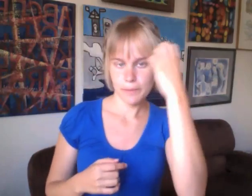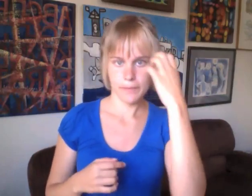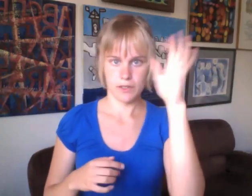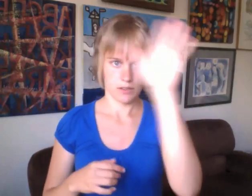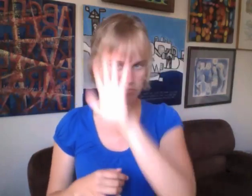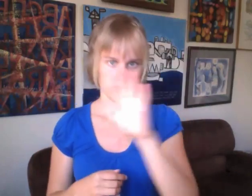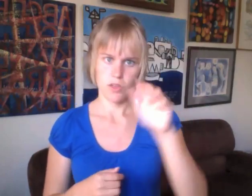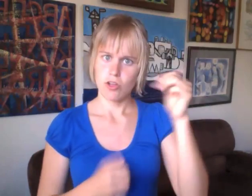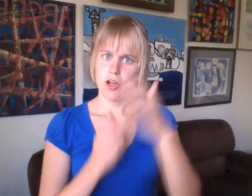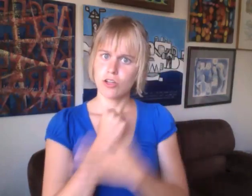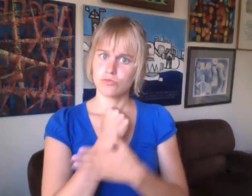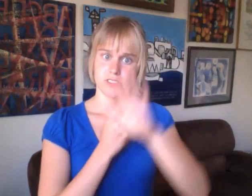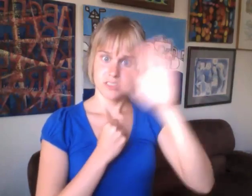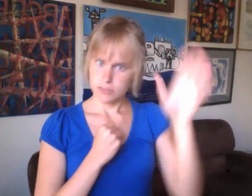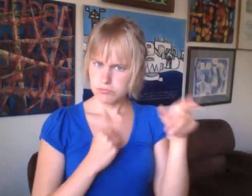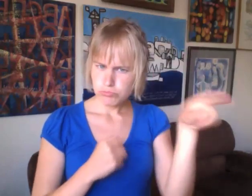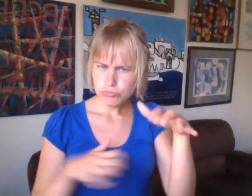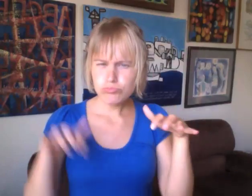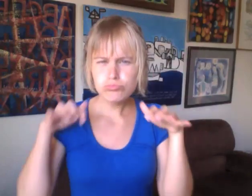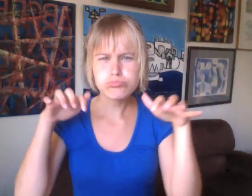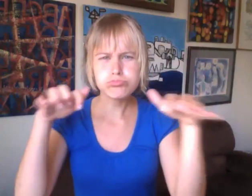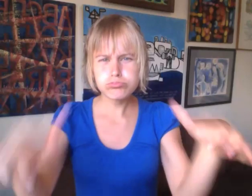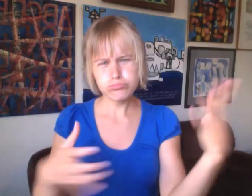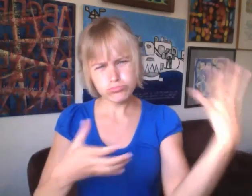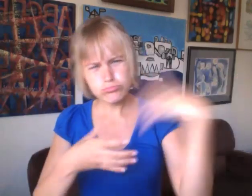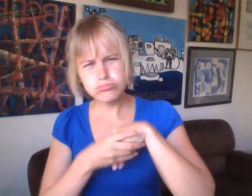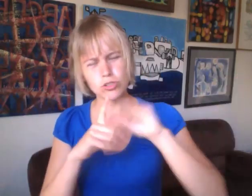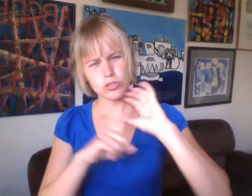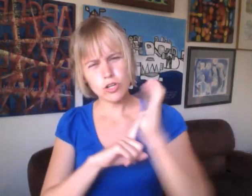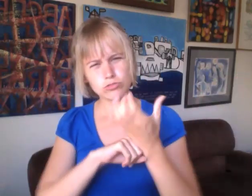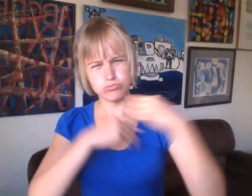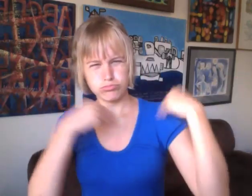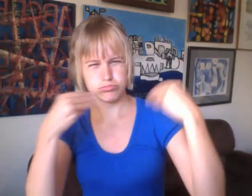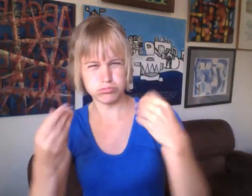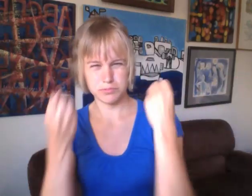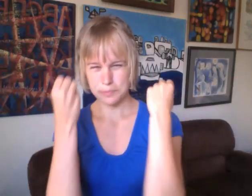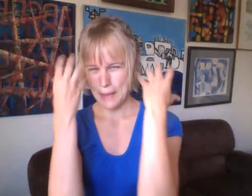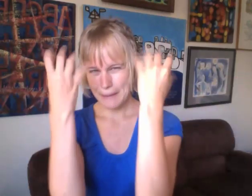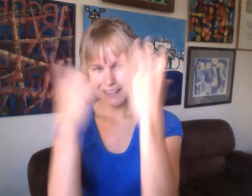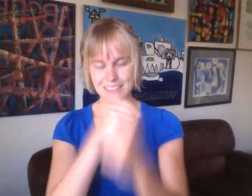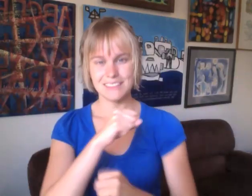Dreadlocks, piercings, and tattoos are a big part of some of the marginalized's cultures and traditions.